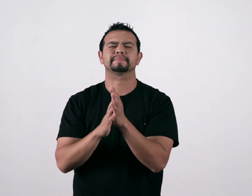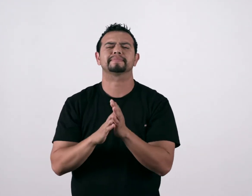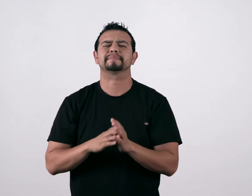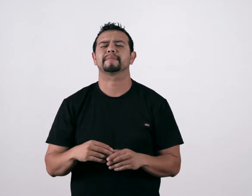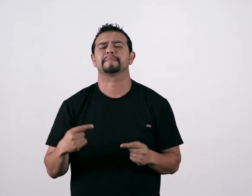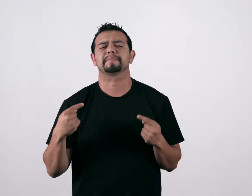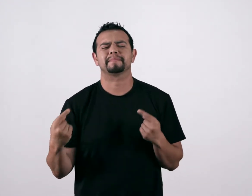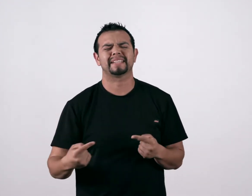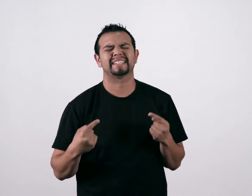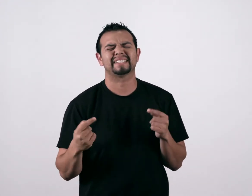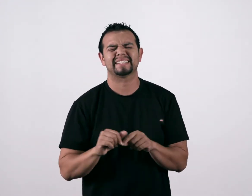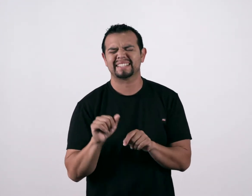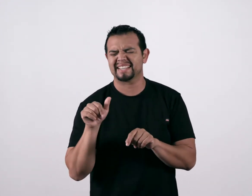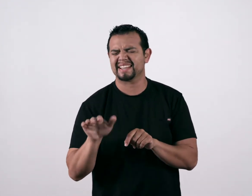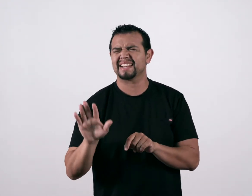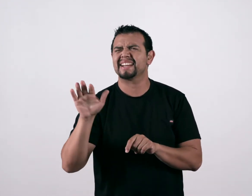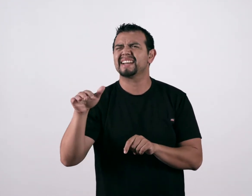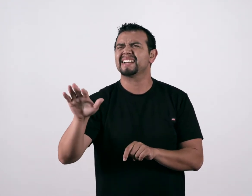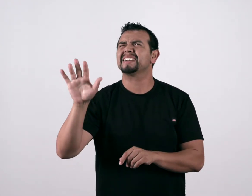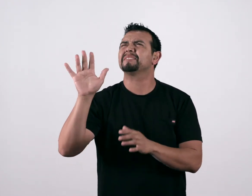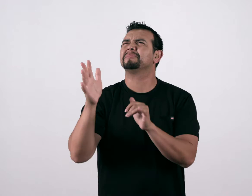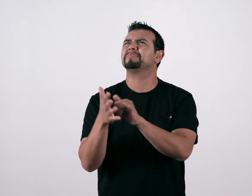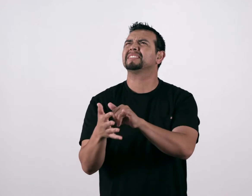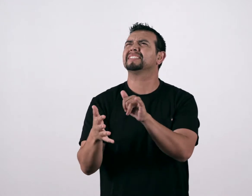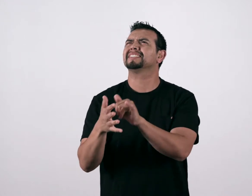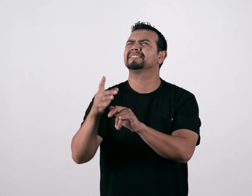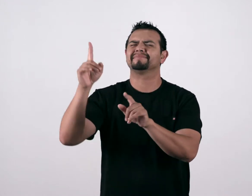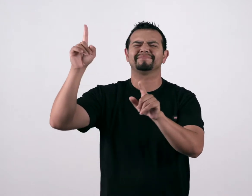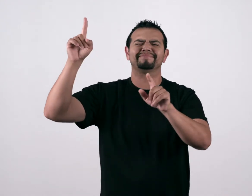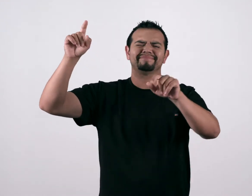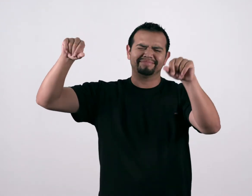No mountain higher